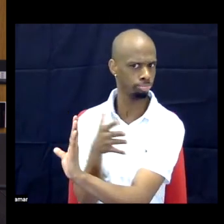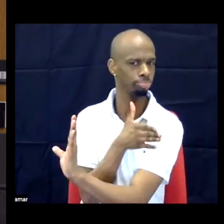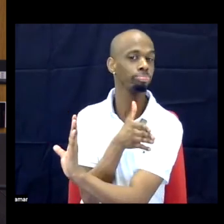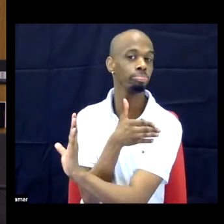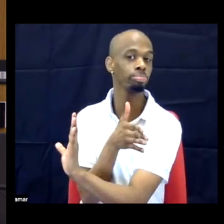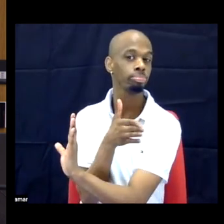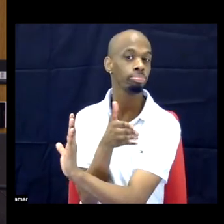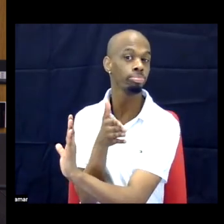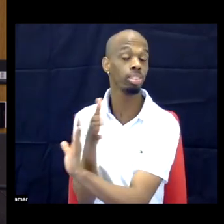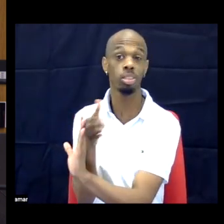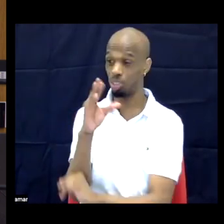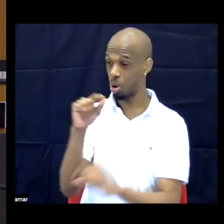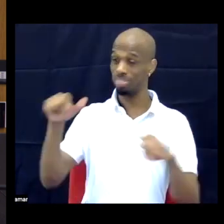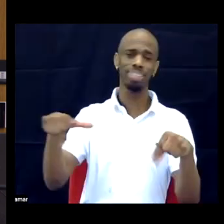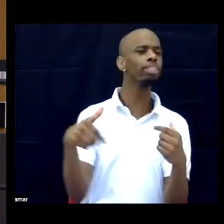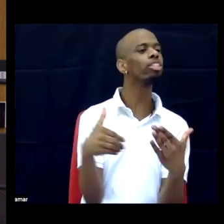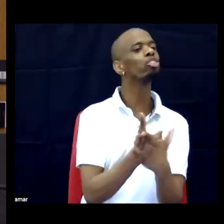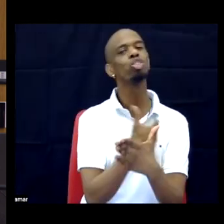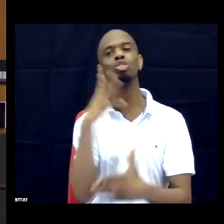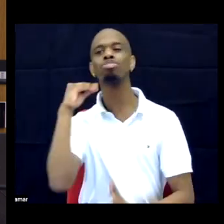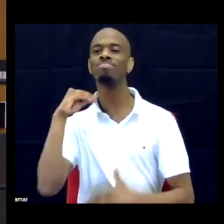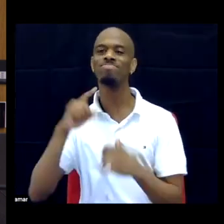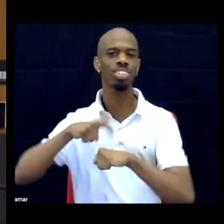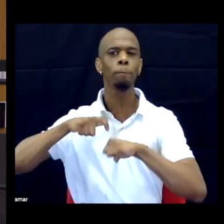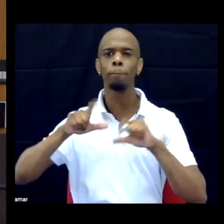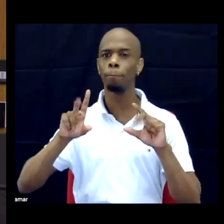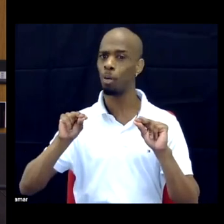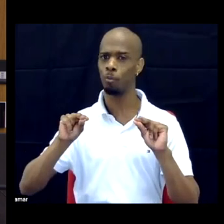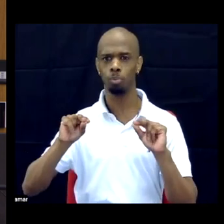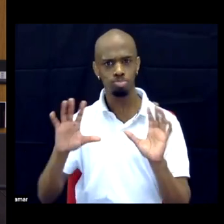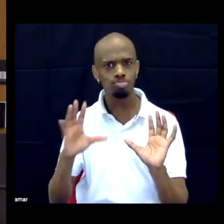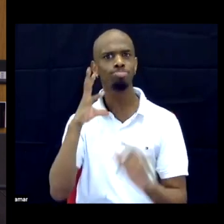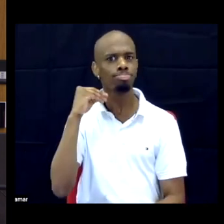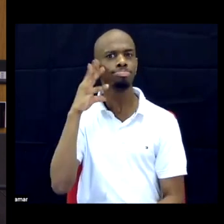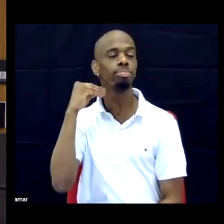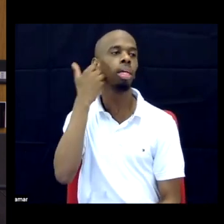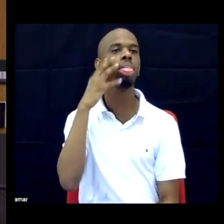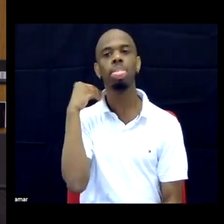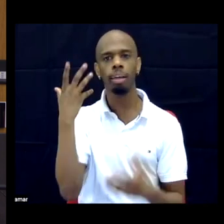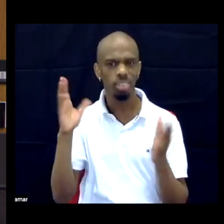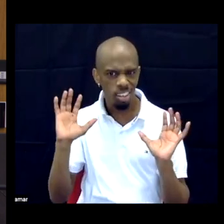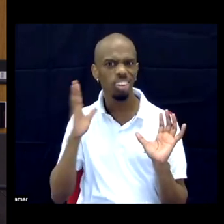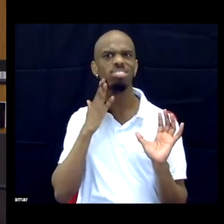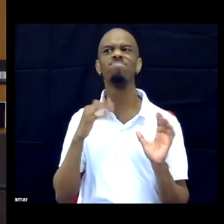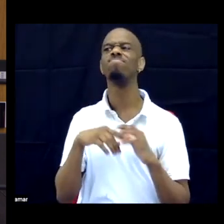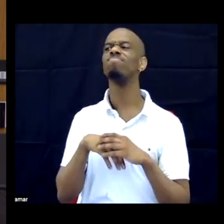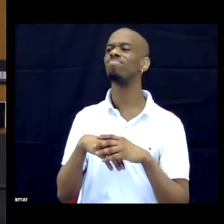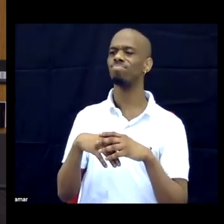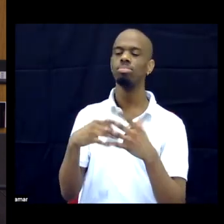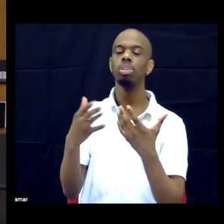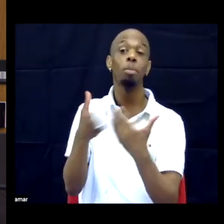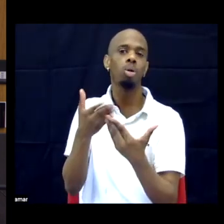We are not new to this and no matter what the disability rights history height look